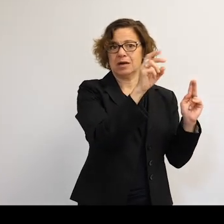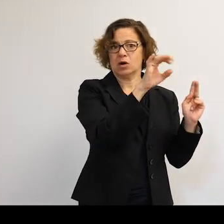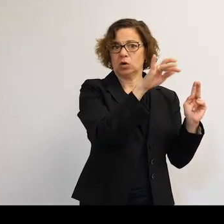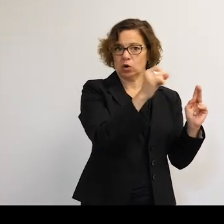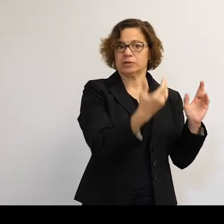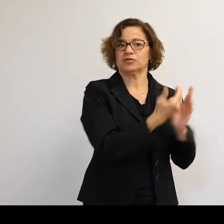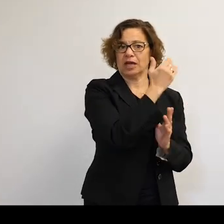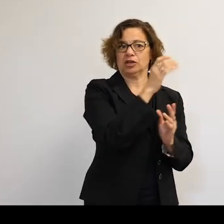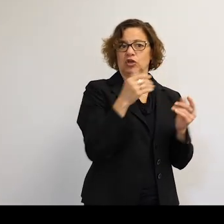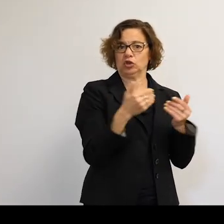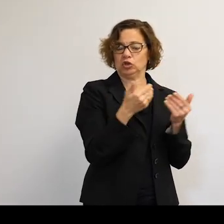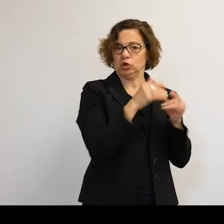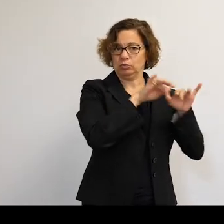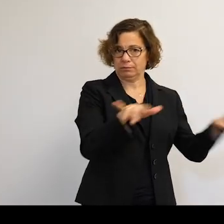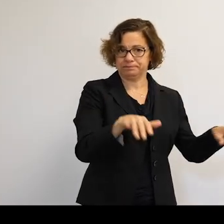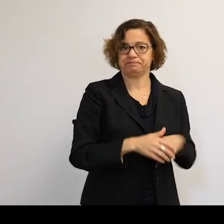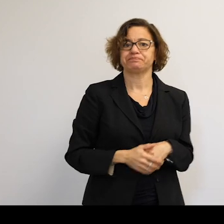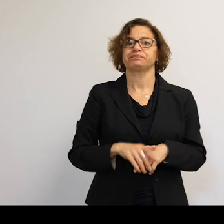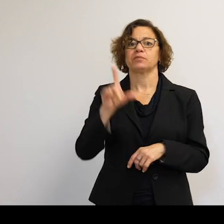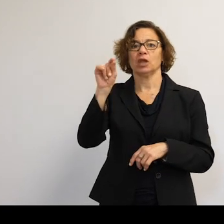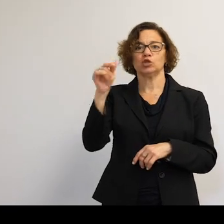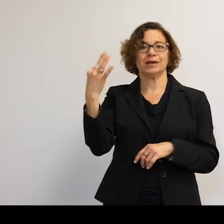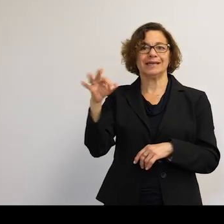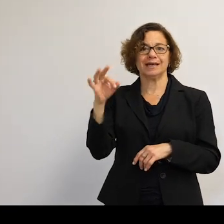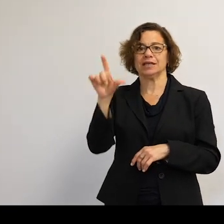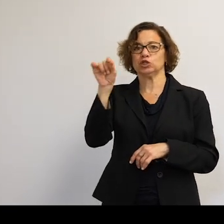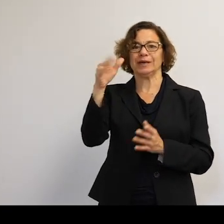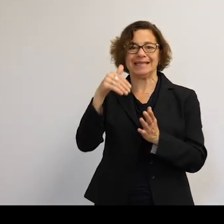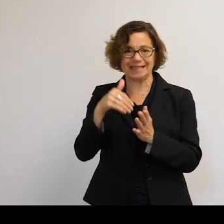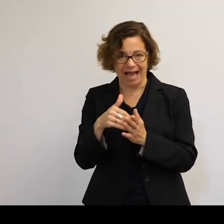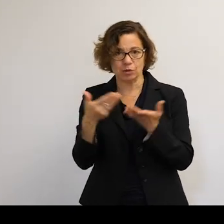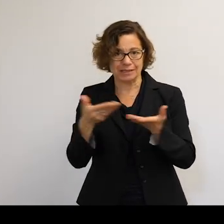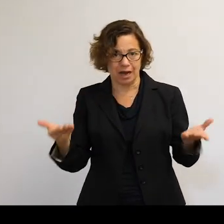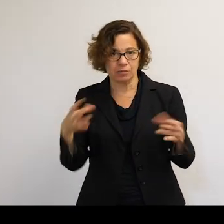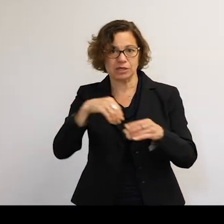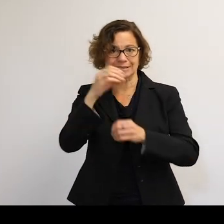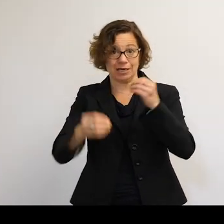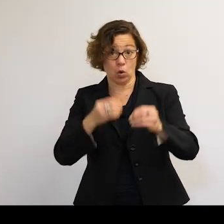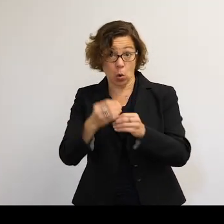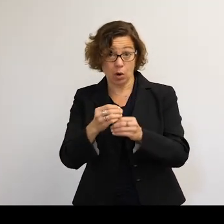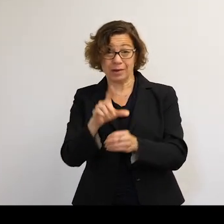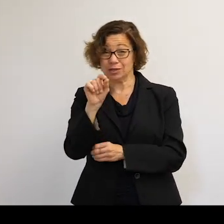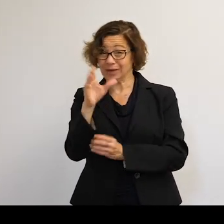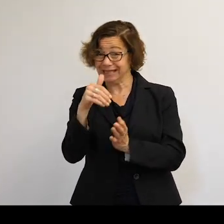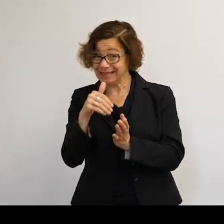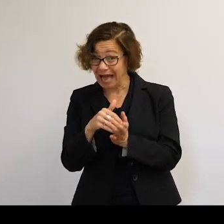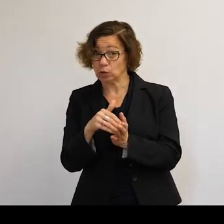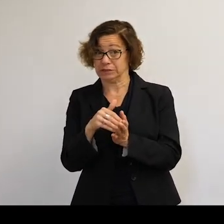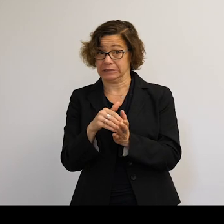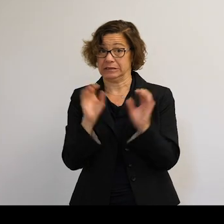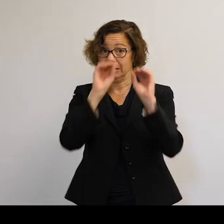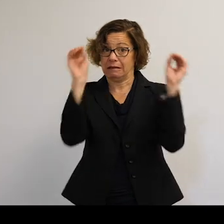So in 2019, there are more than 20,000 objects in orbit.